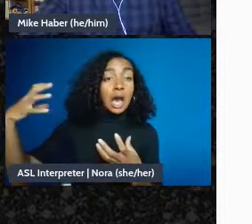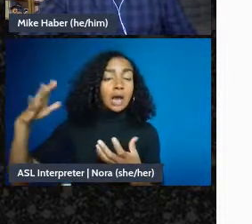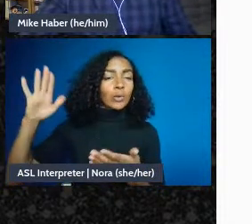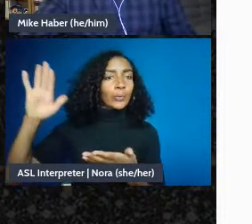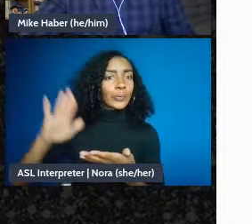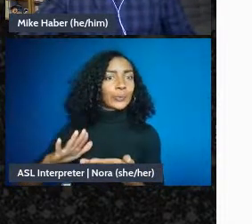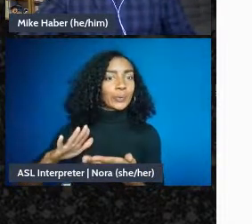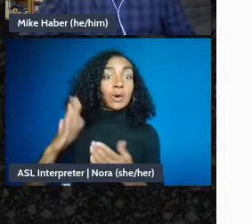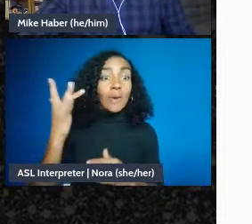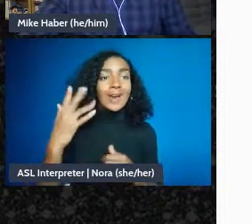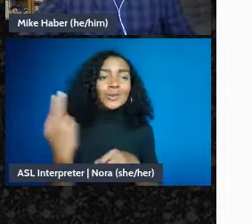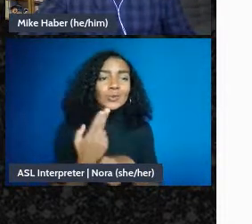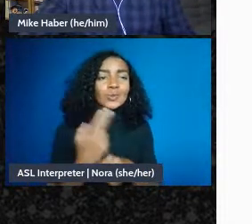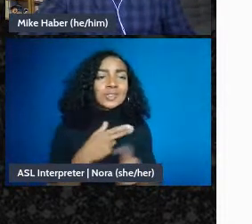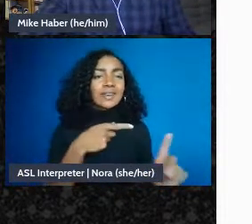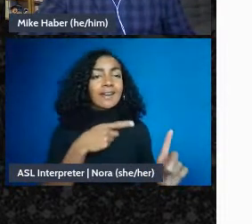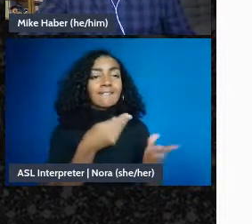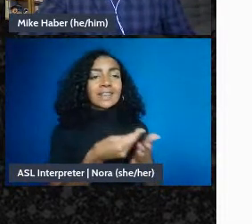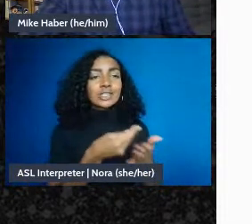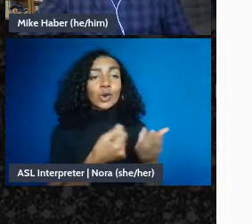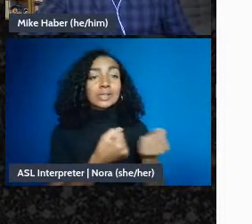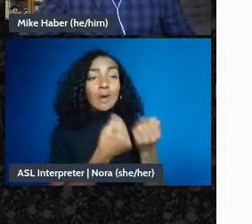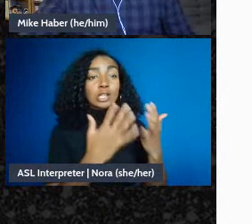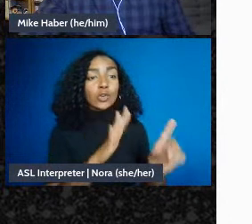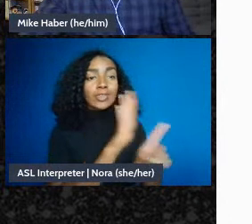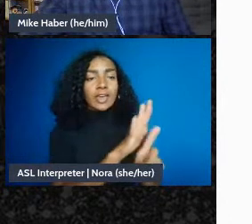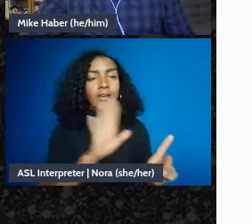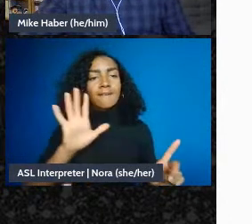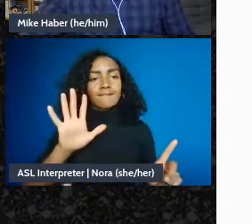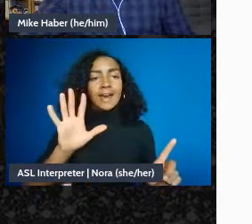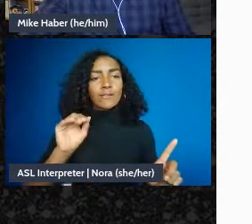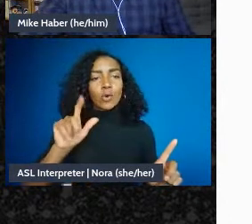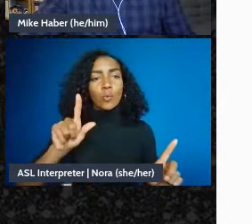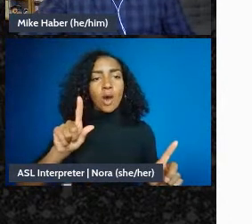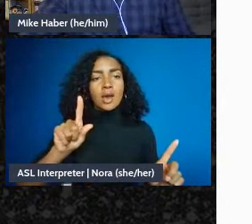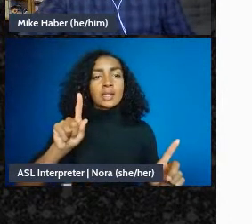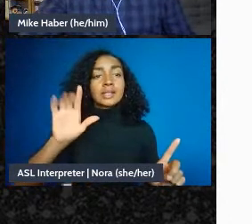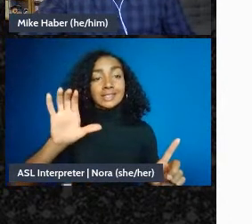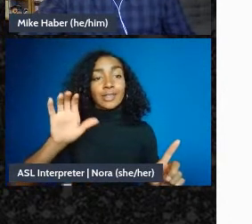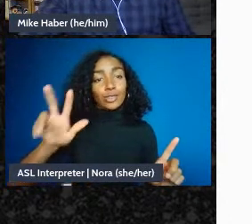501c3 status. That's the reason to-to use this model without having to go